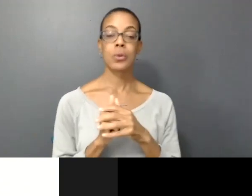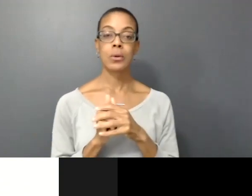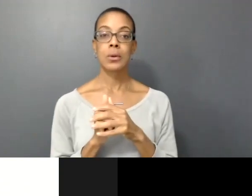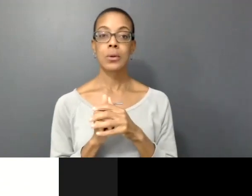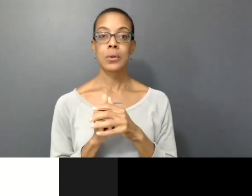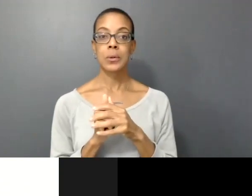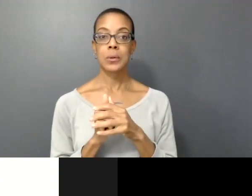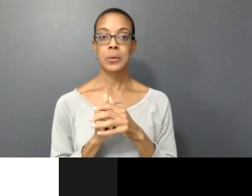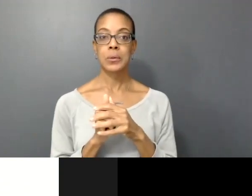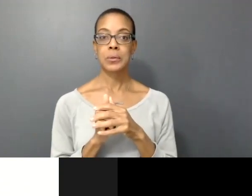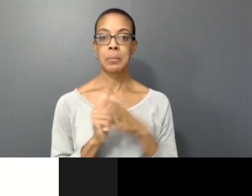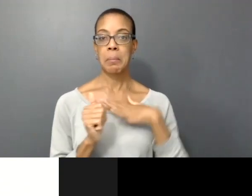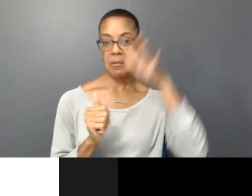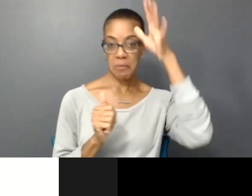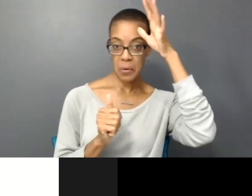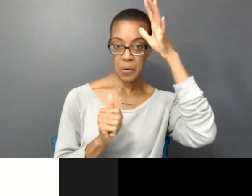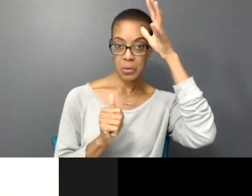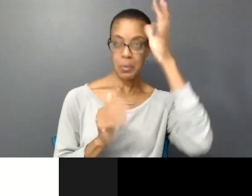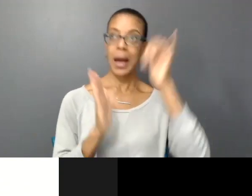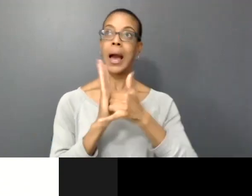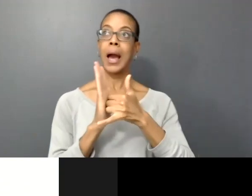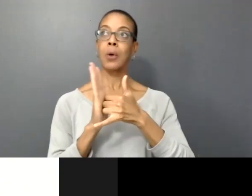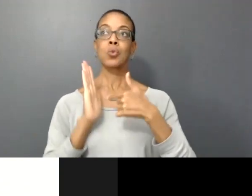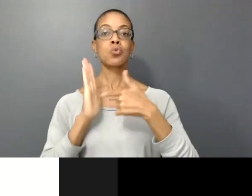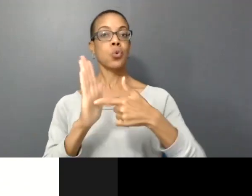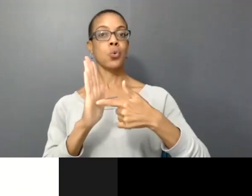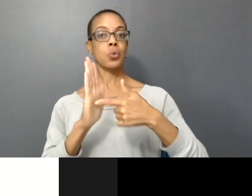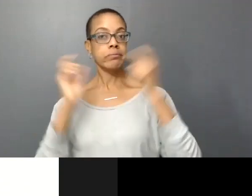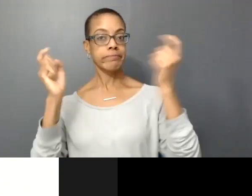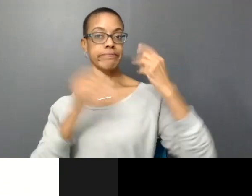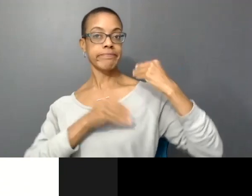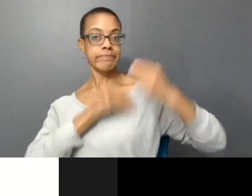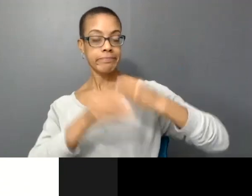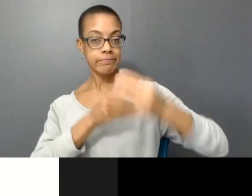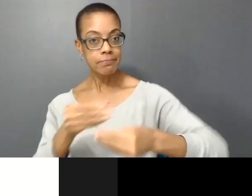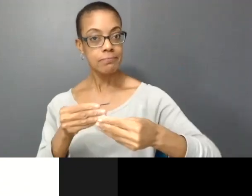how do we do a ritual to introspect and bring a different perspective on what is a dialogue